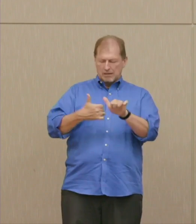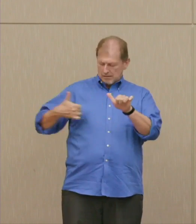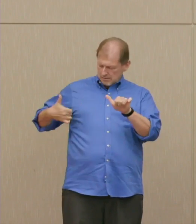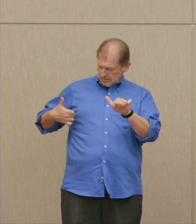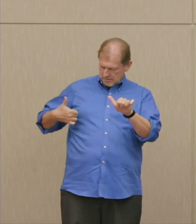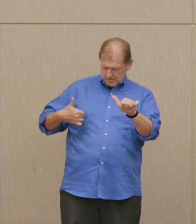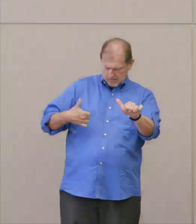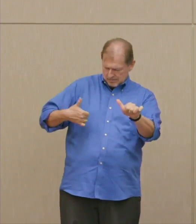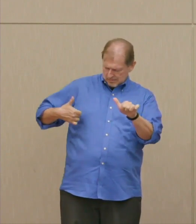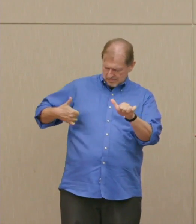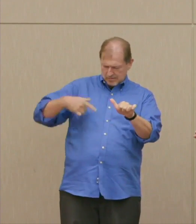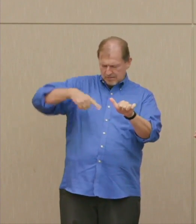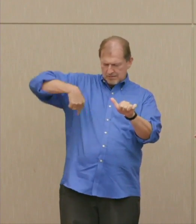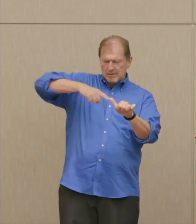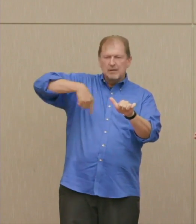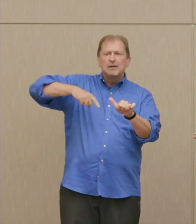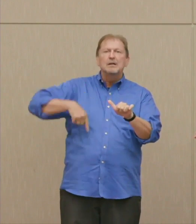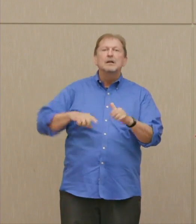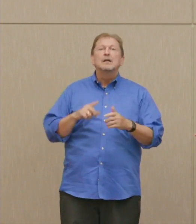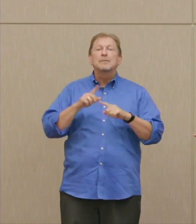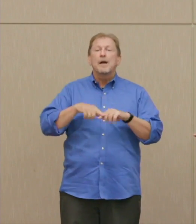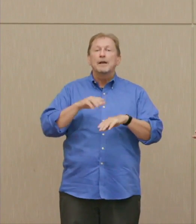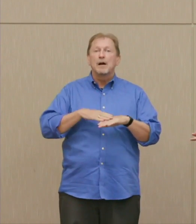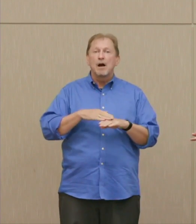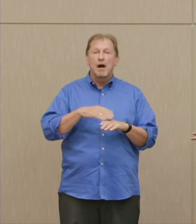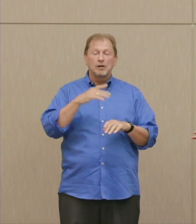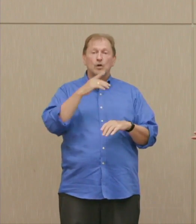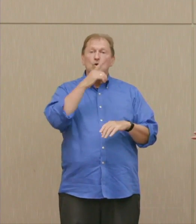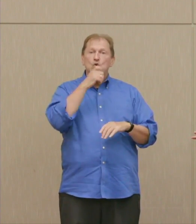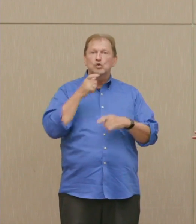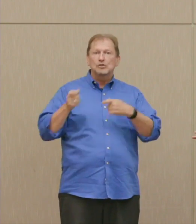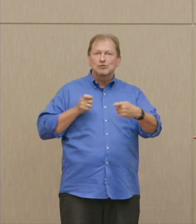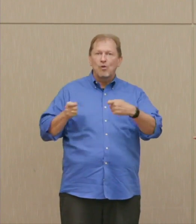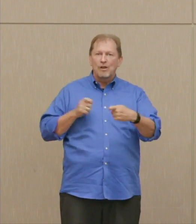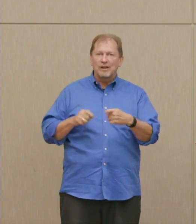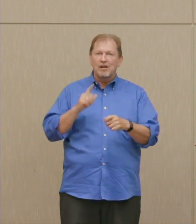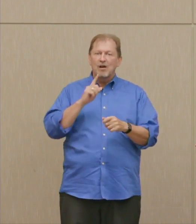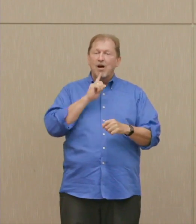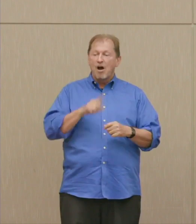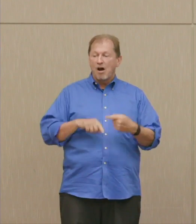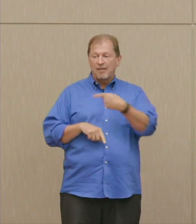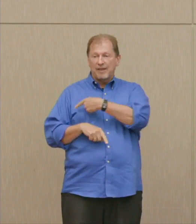of whether the former, the institutions for controlling our technology and its destructive